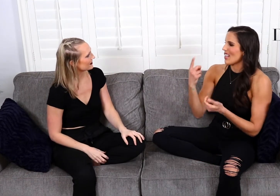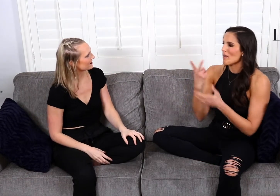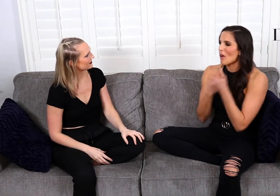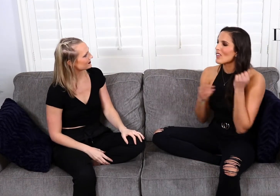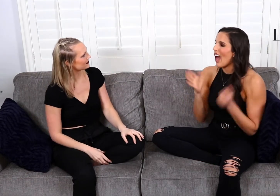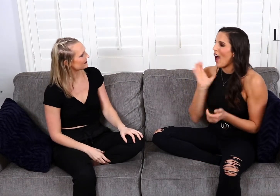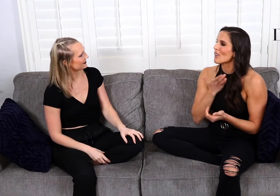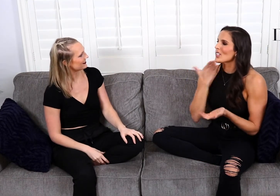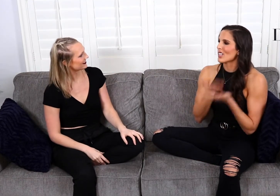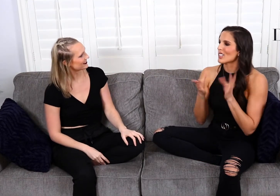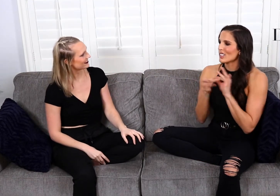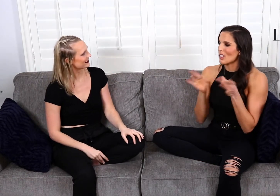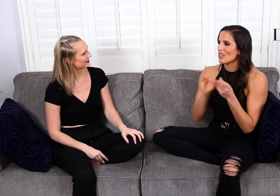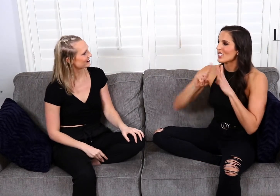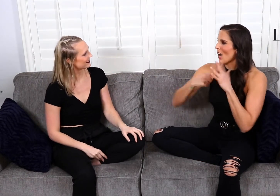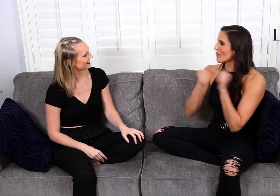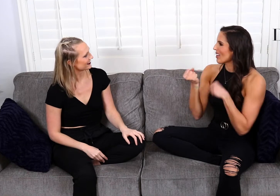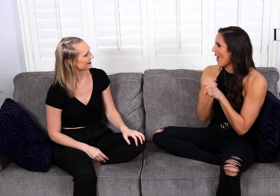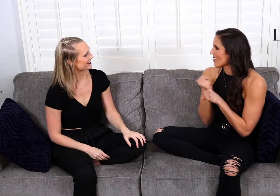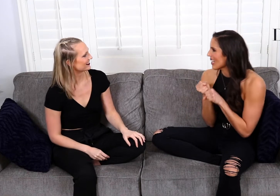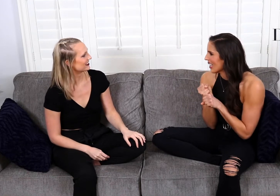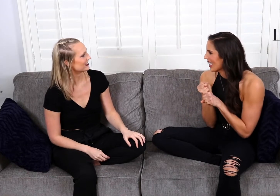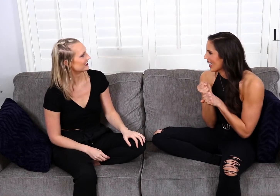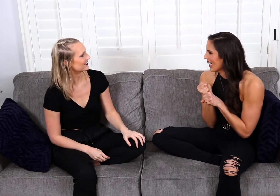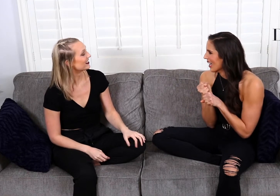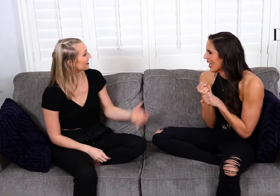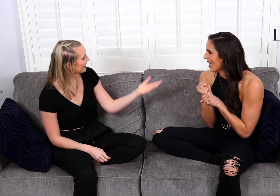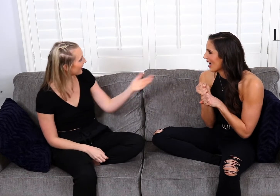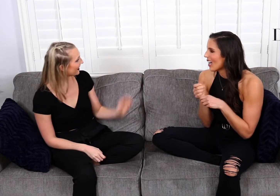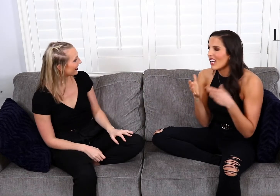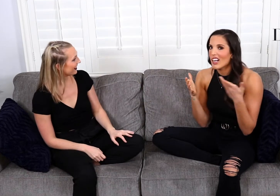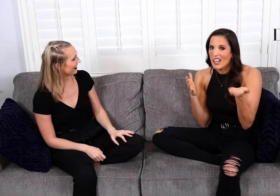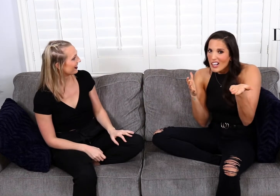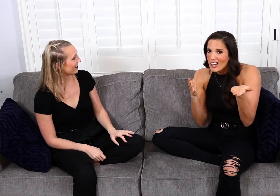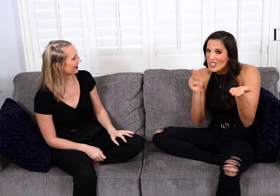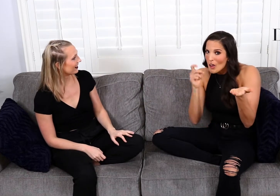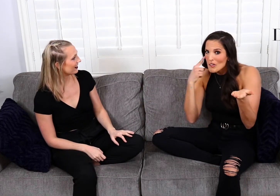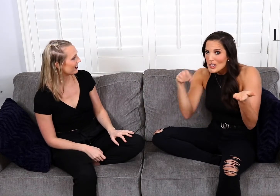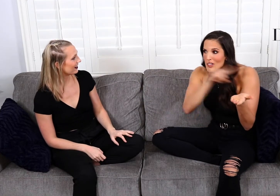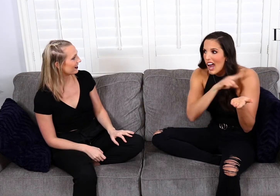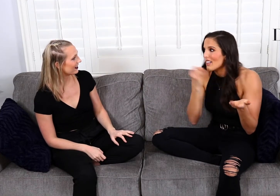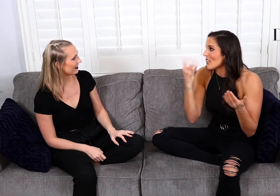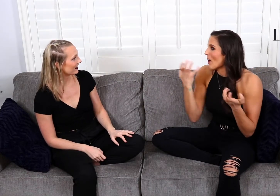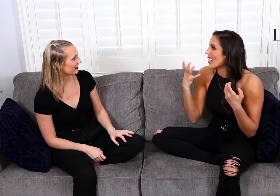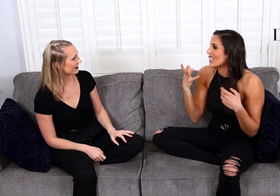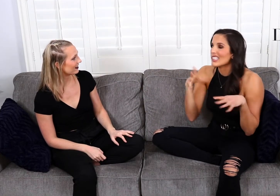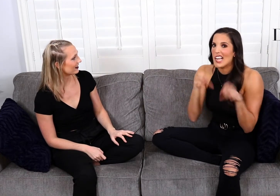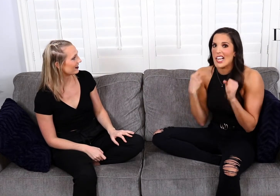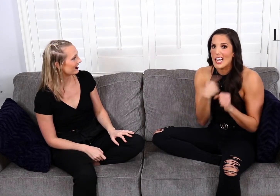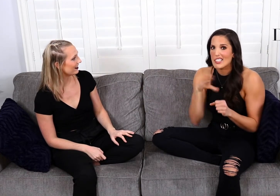Both of our good stories started with coffee! Yeah! So for you listeners who want to take us out...